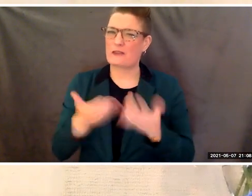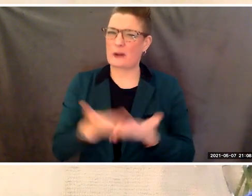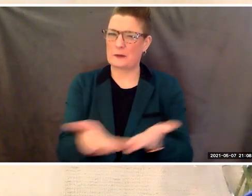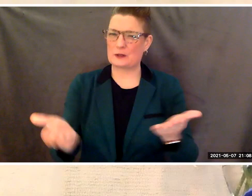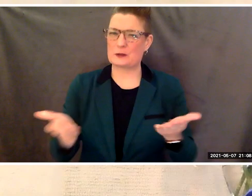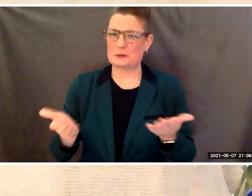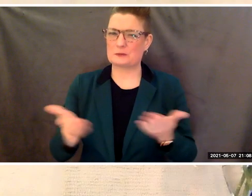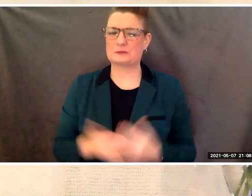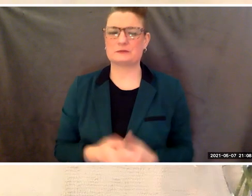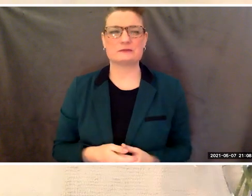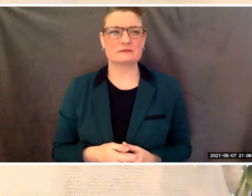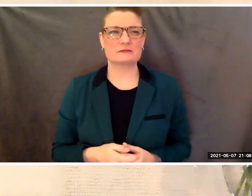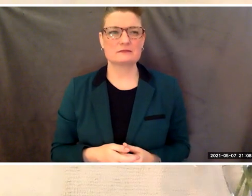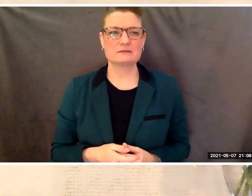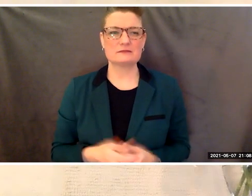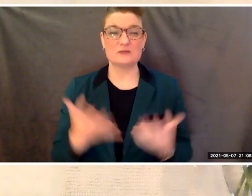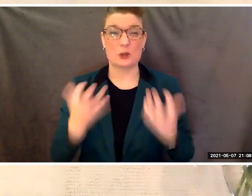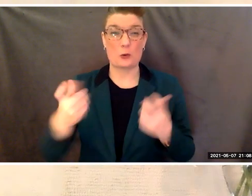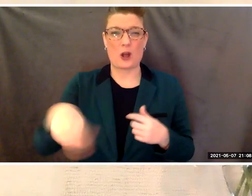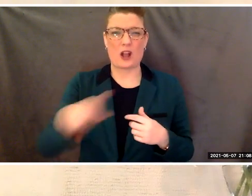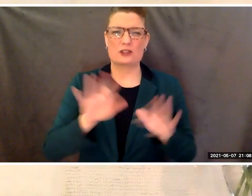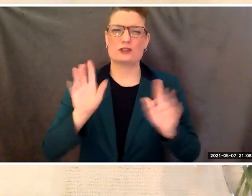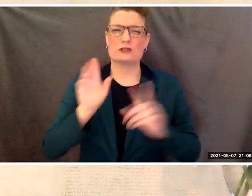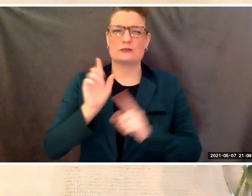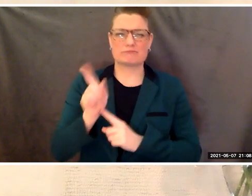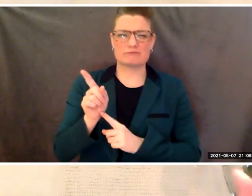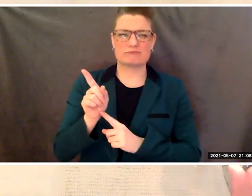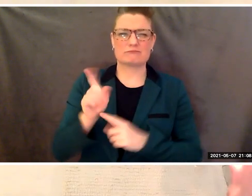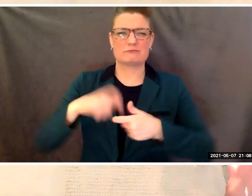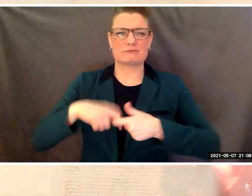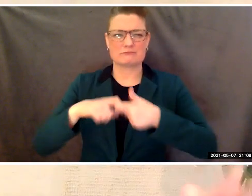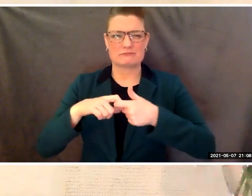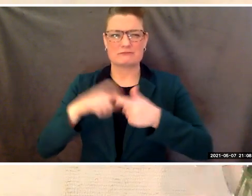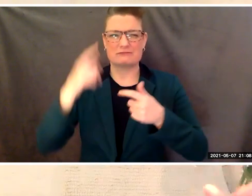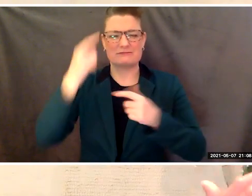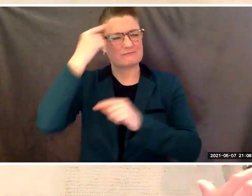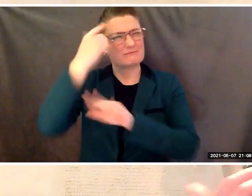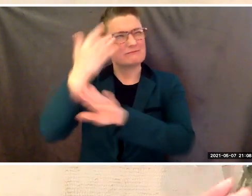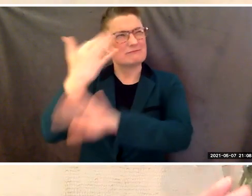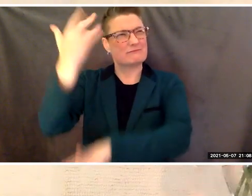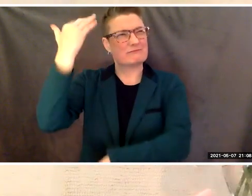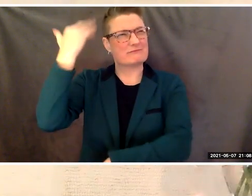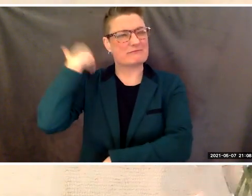I want you to take a moment to think about the largest, grandest, most monumental dream